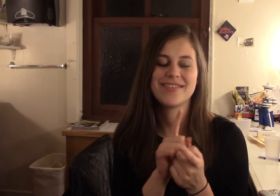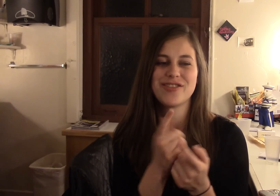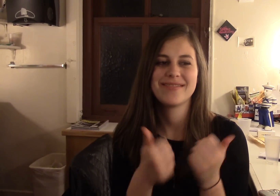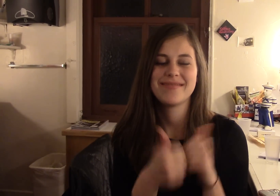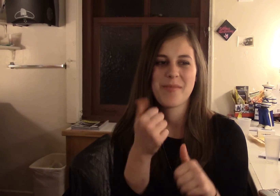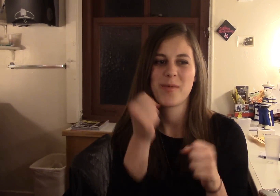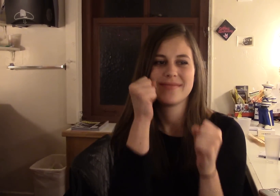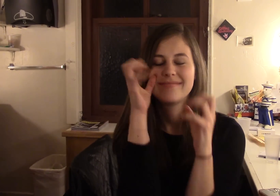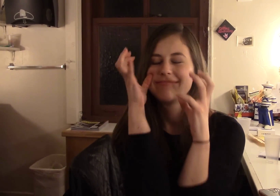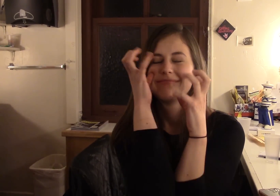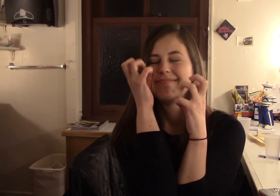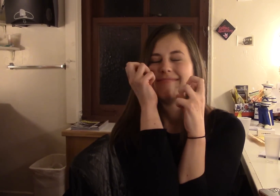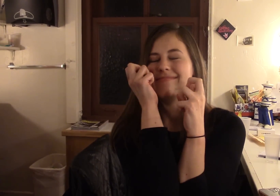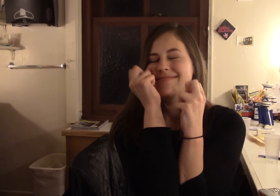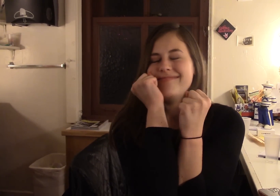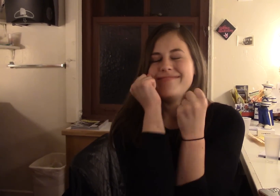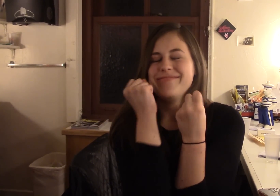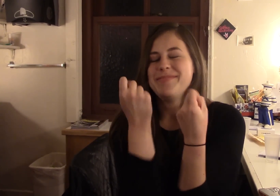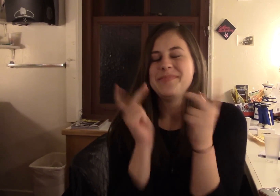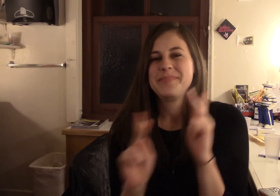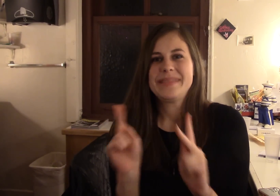I met the most amazing people.